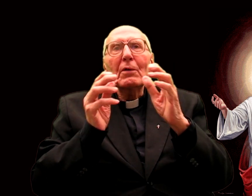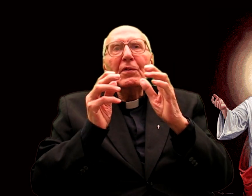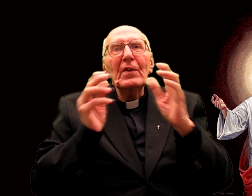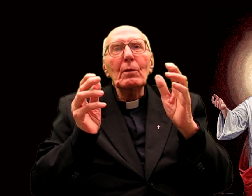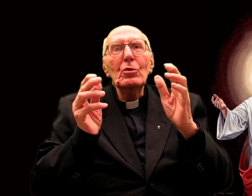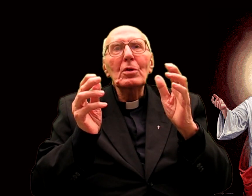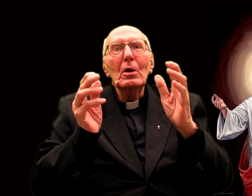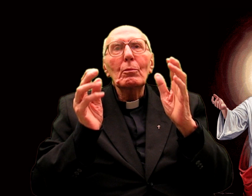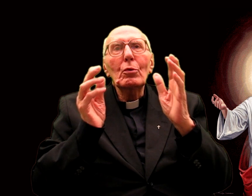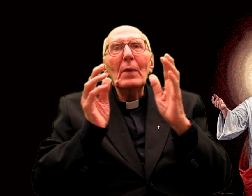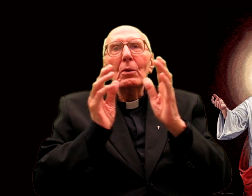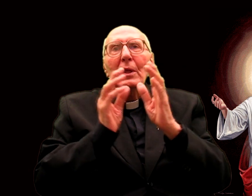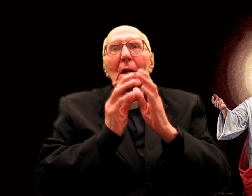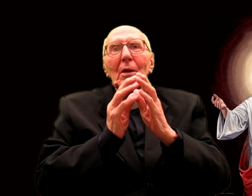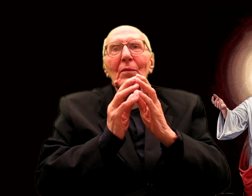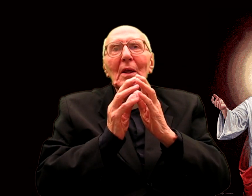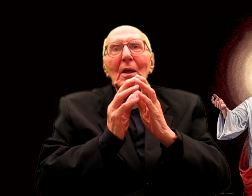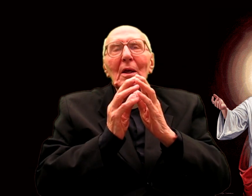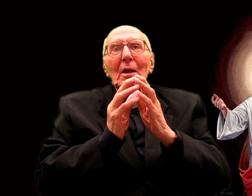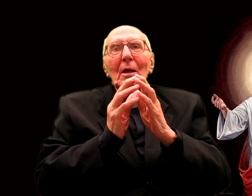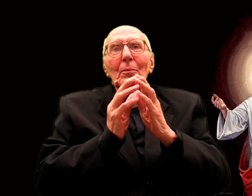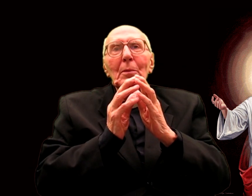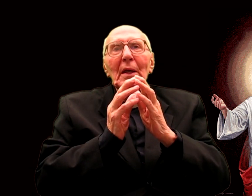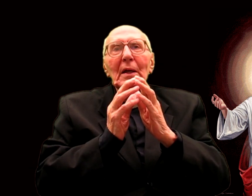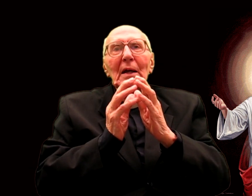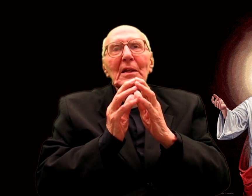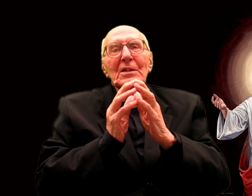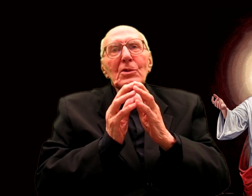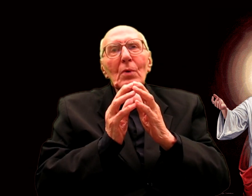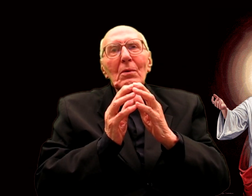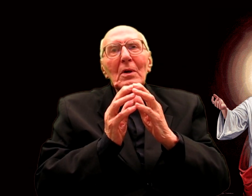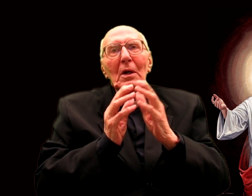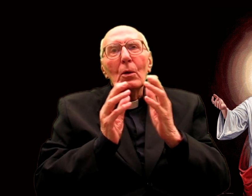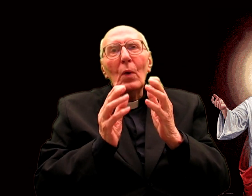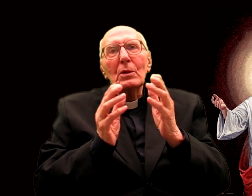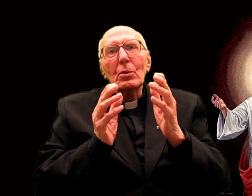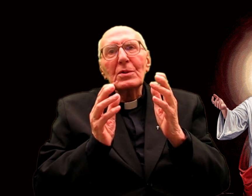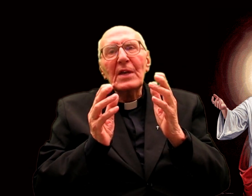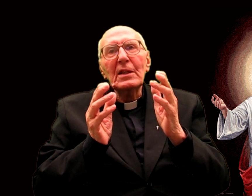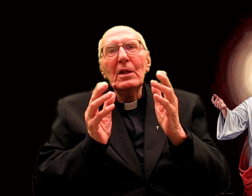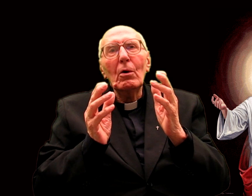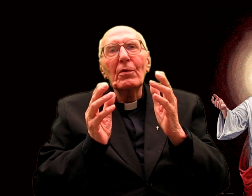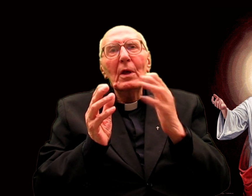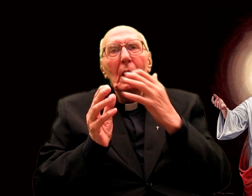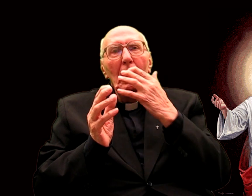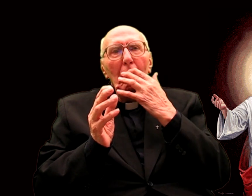we might live through him (1 John 4, 7-9). "